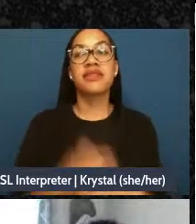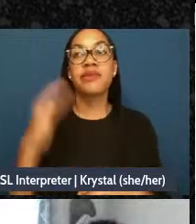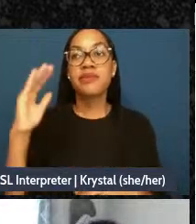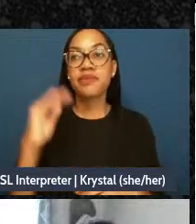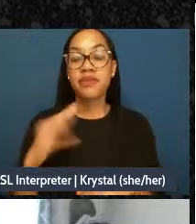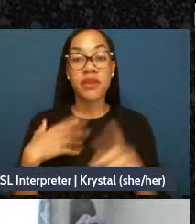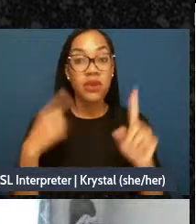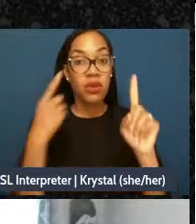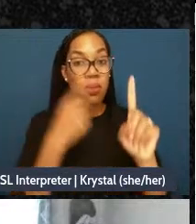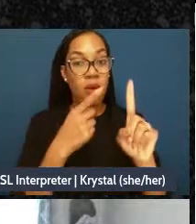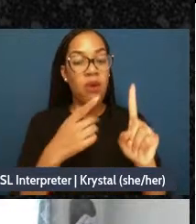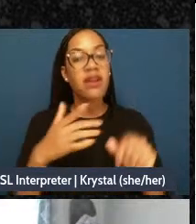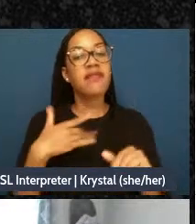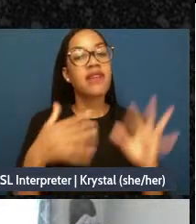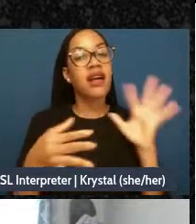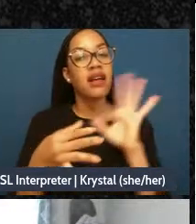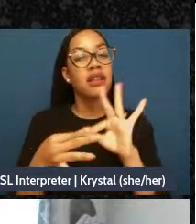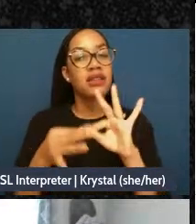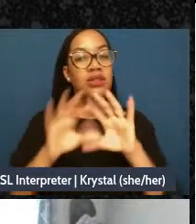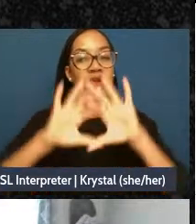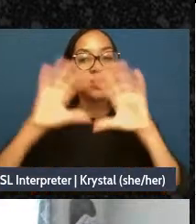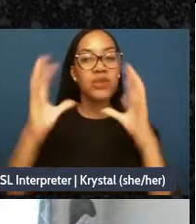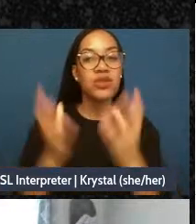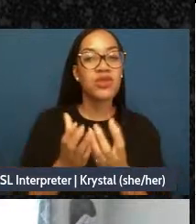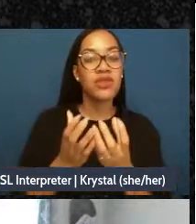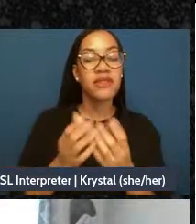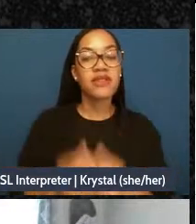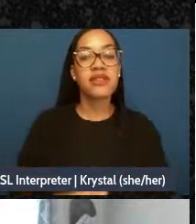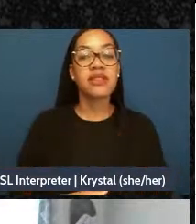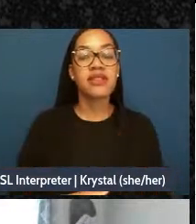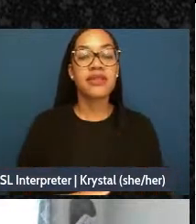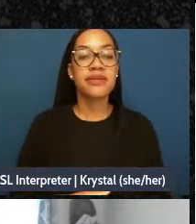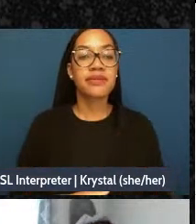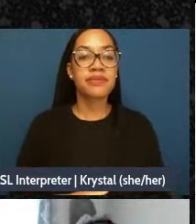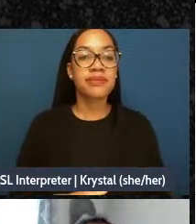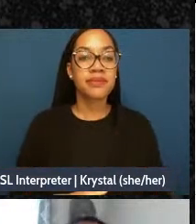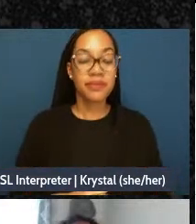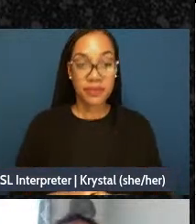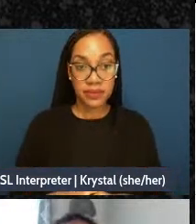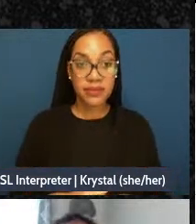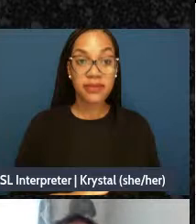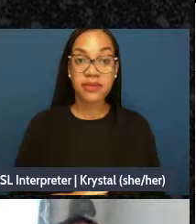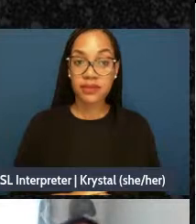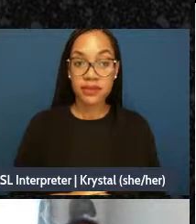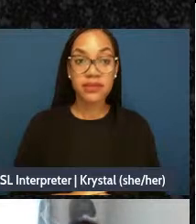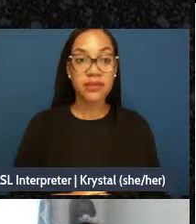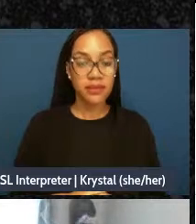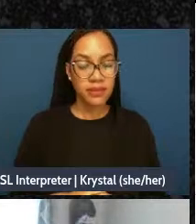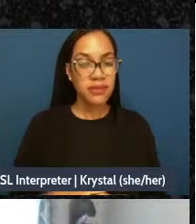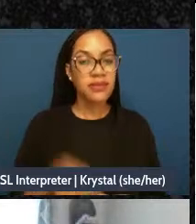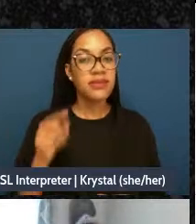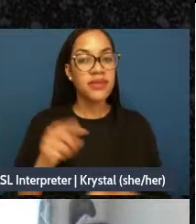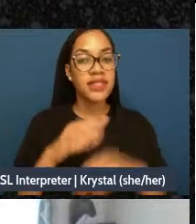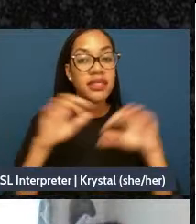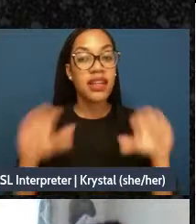And we want to offer that all of these questions, and these-these writing exercises, this could be